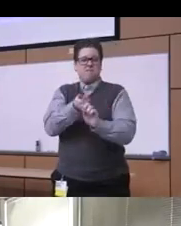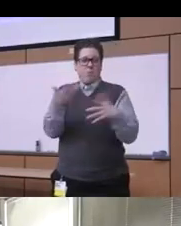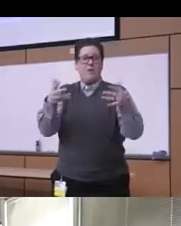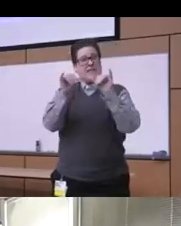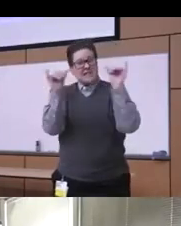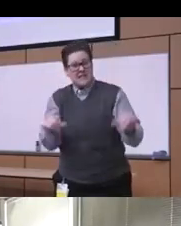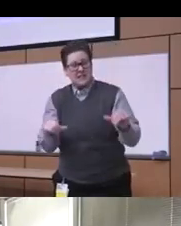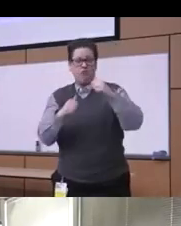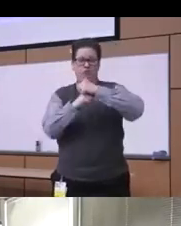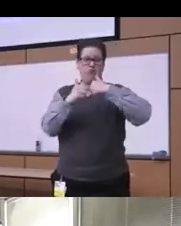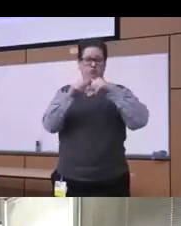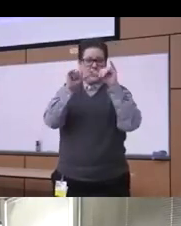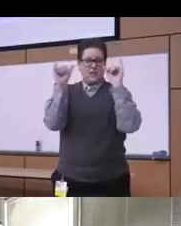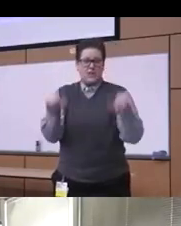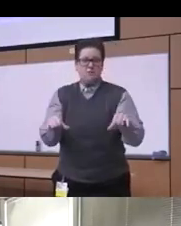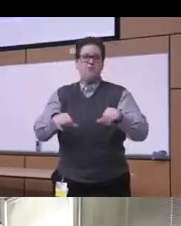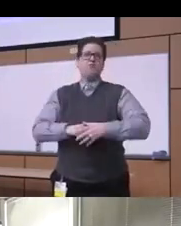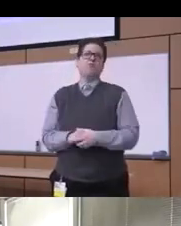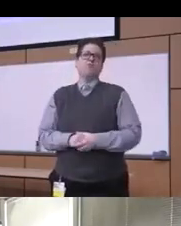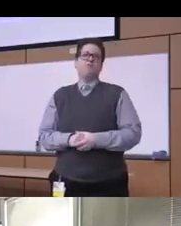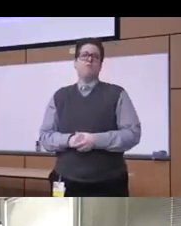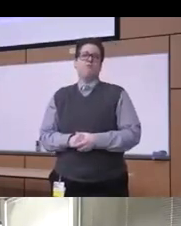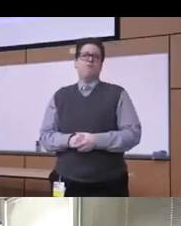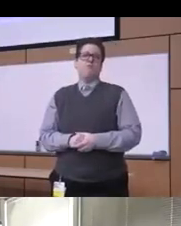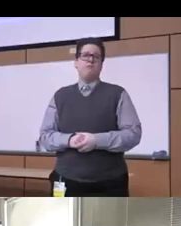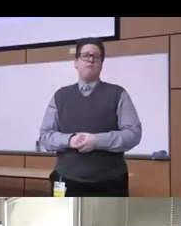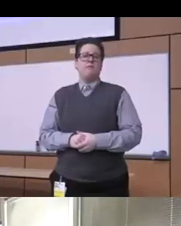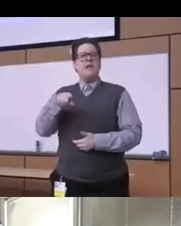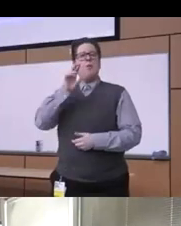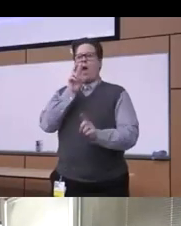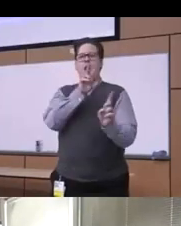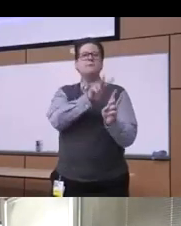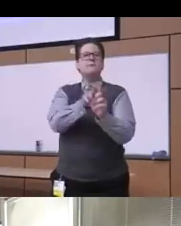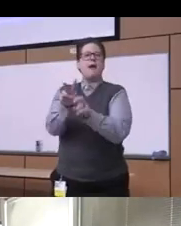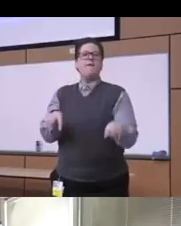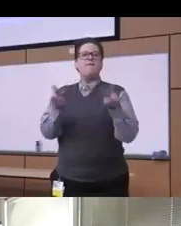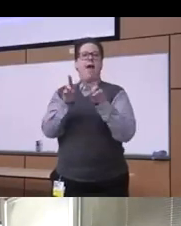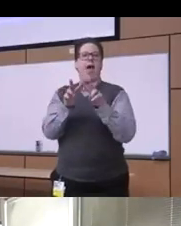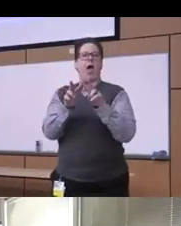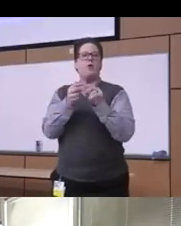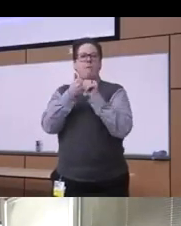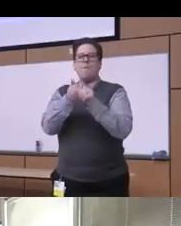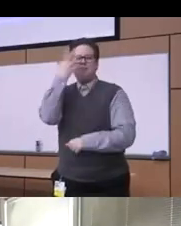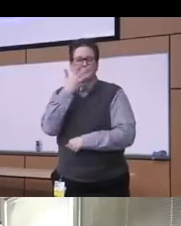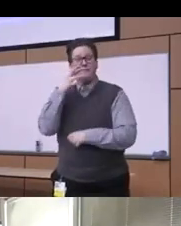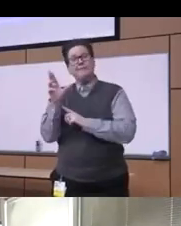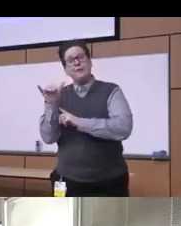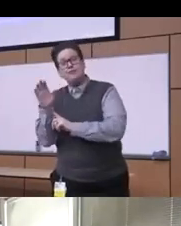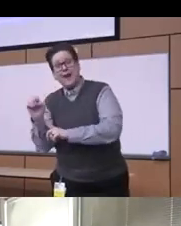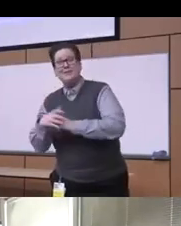system that that assigns values based on phenotype the race we talk about with the way people look